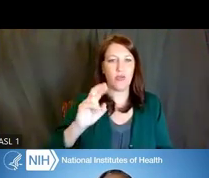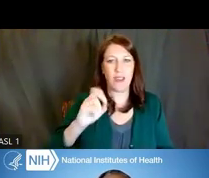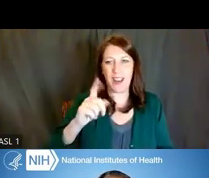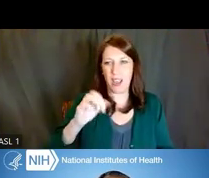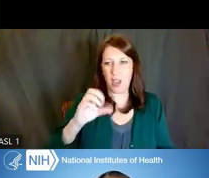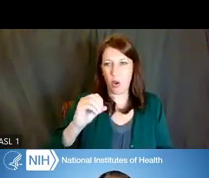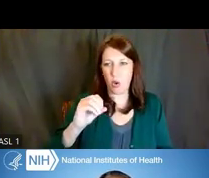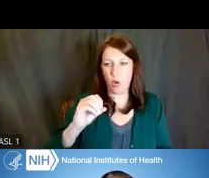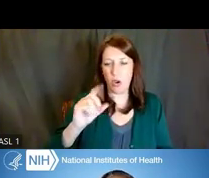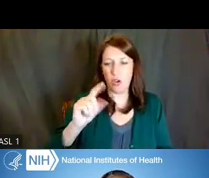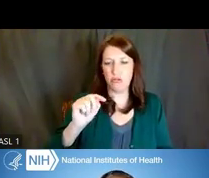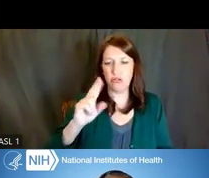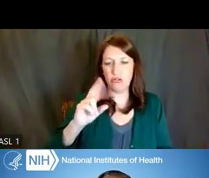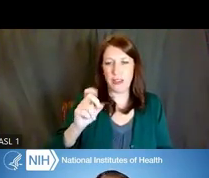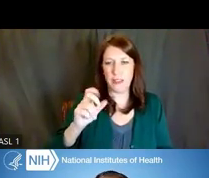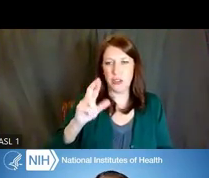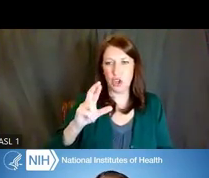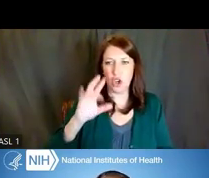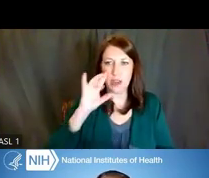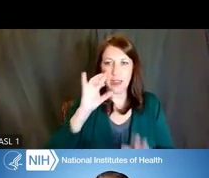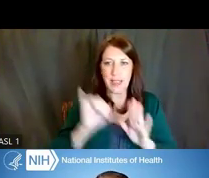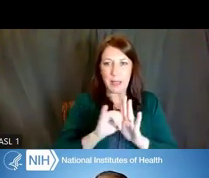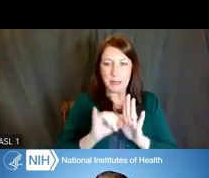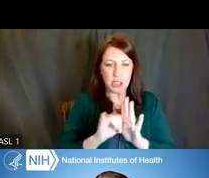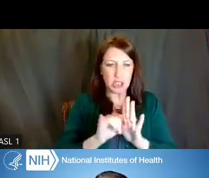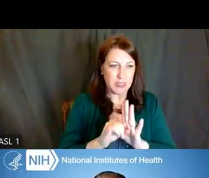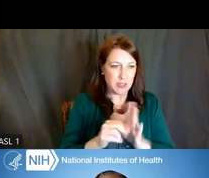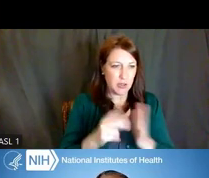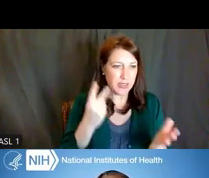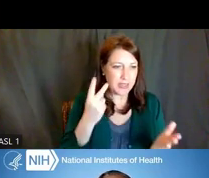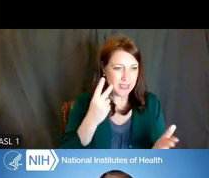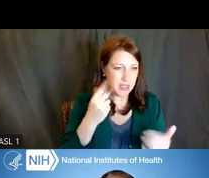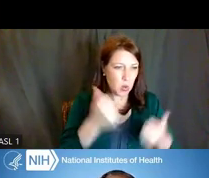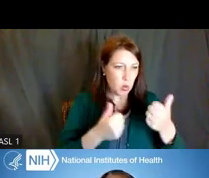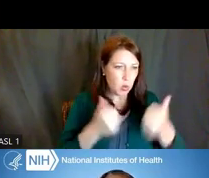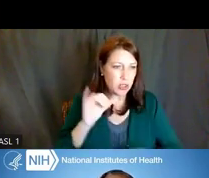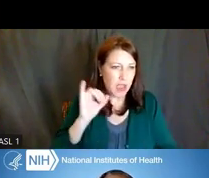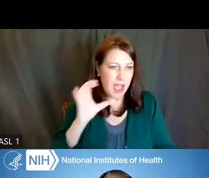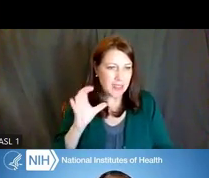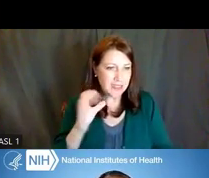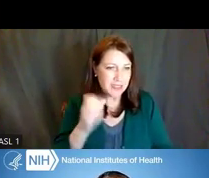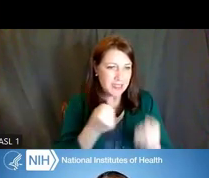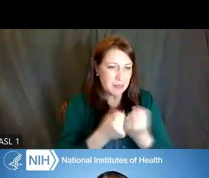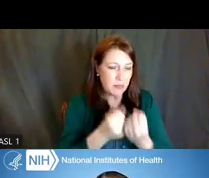So here you can see the institutes and centers that are supporting research in that area, by what activity code,